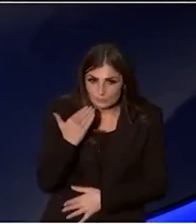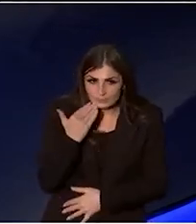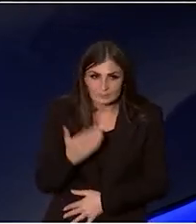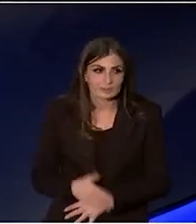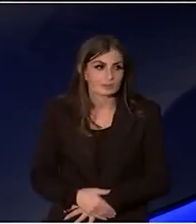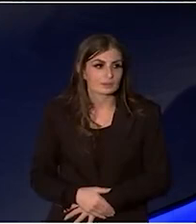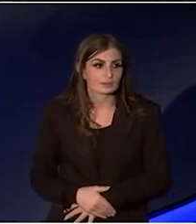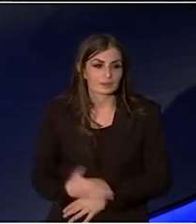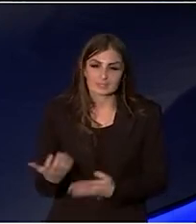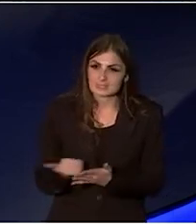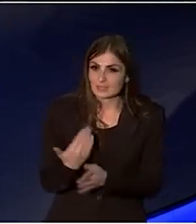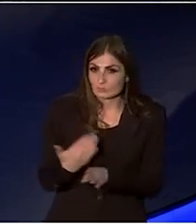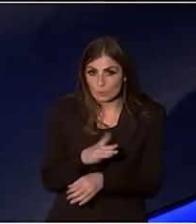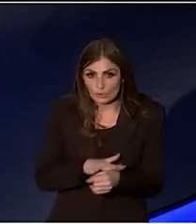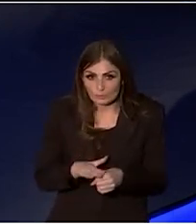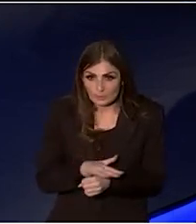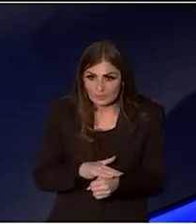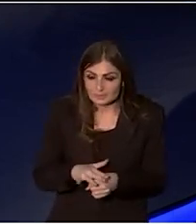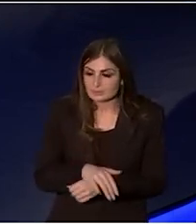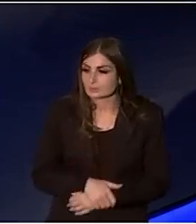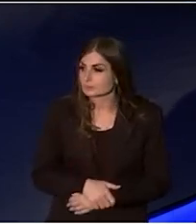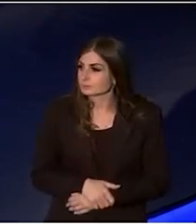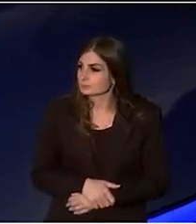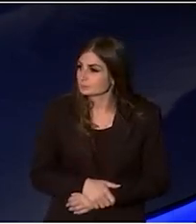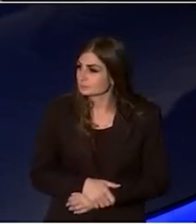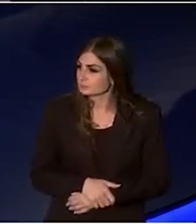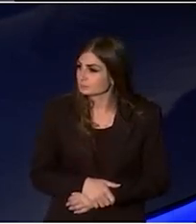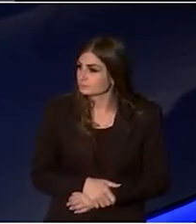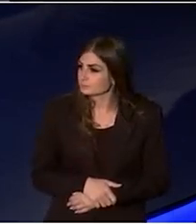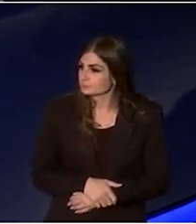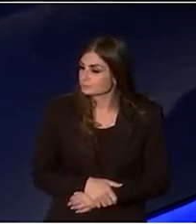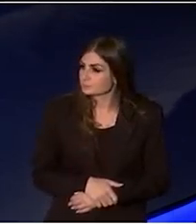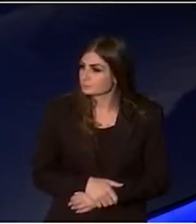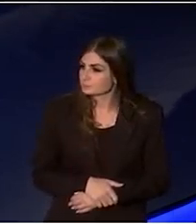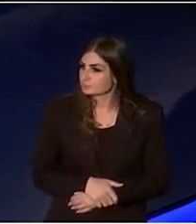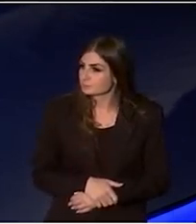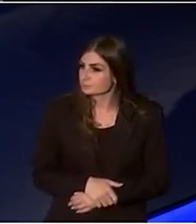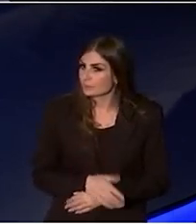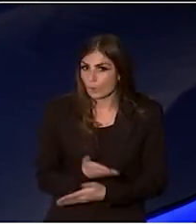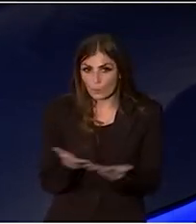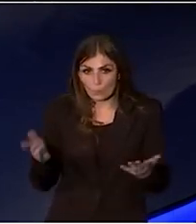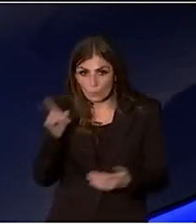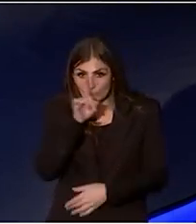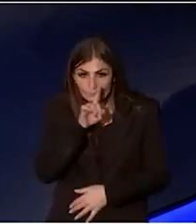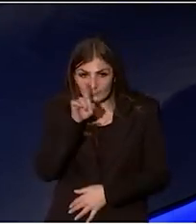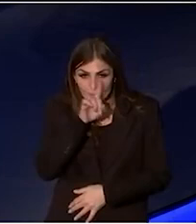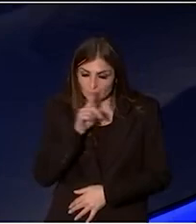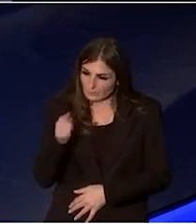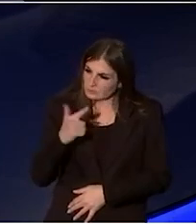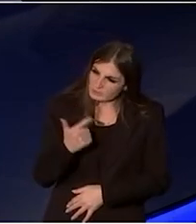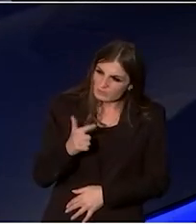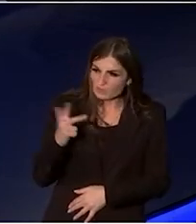Safe workplaces. And of all the people who... And there'll be 7 or 8 people here who all